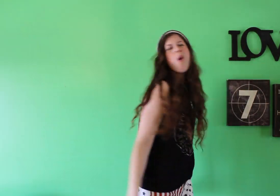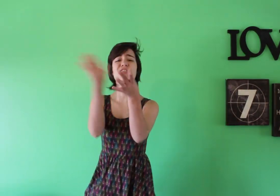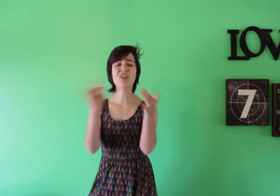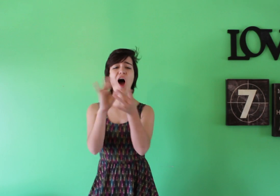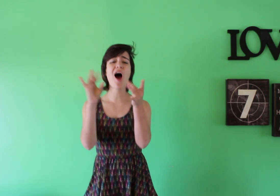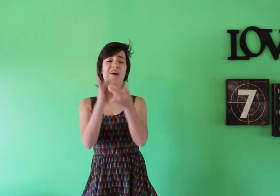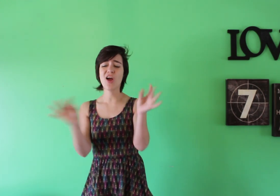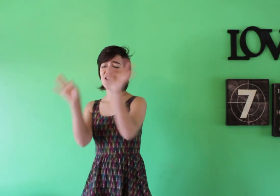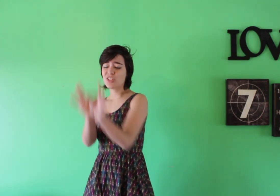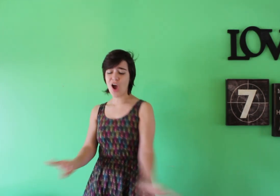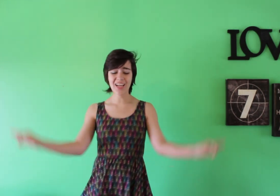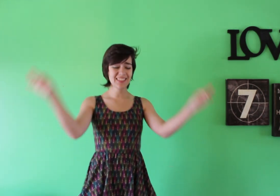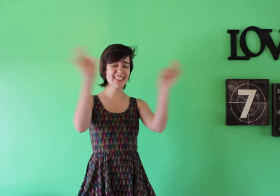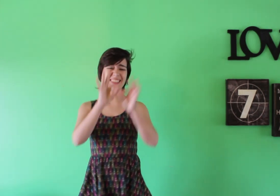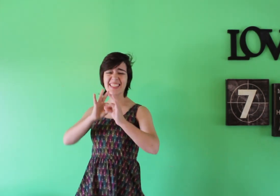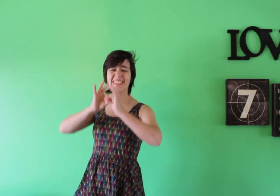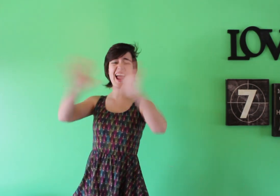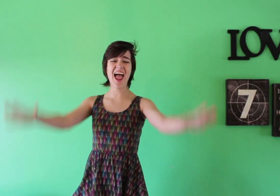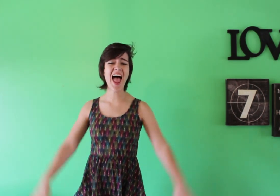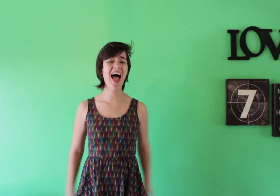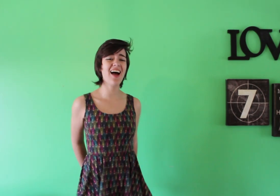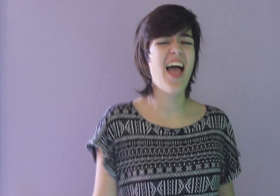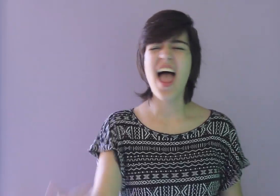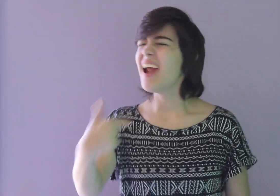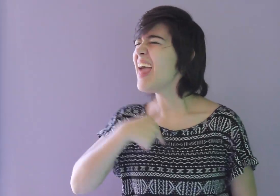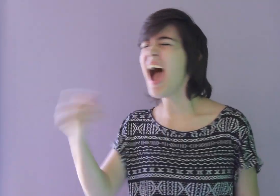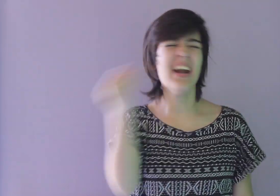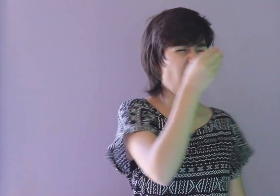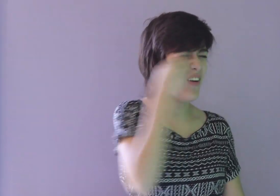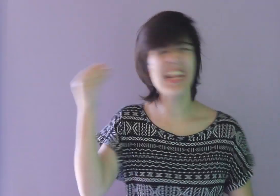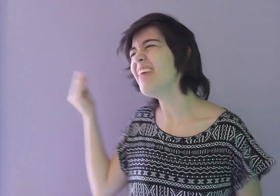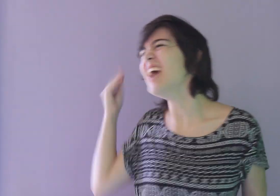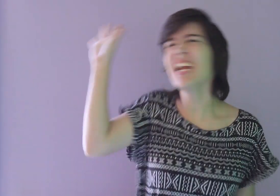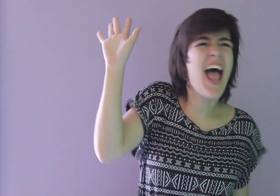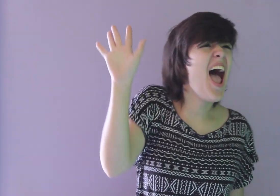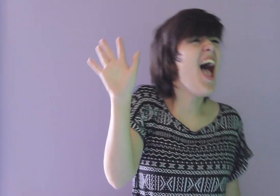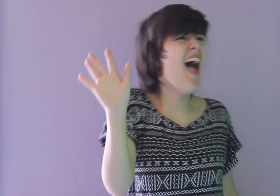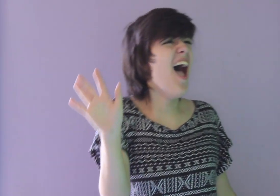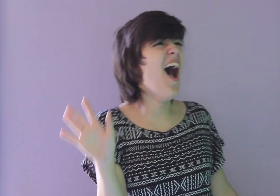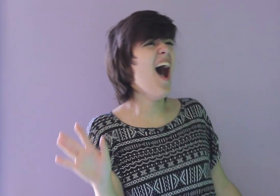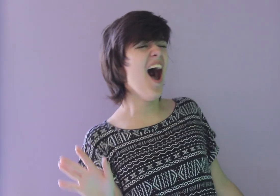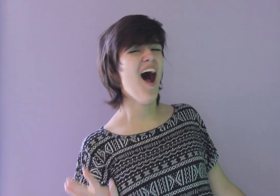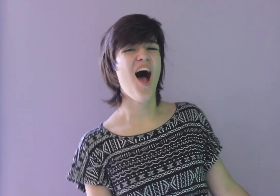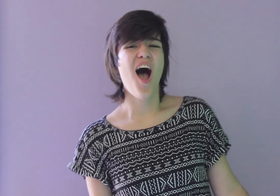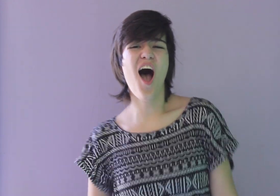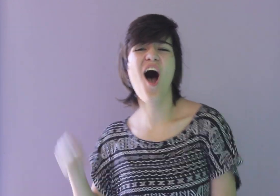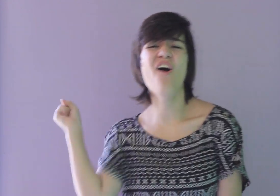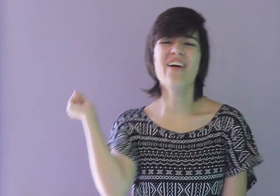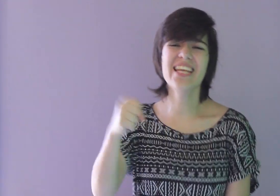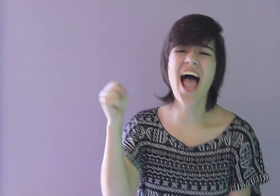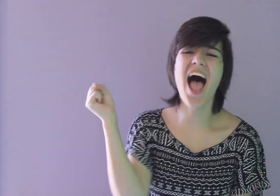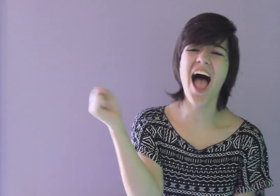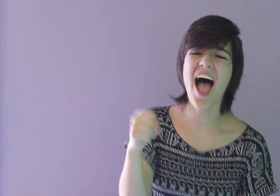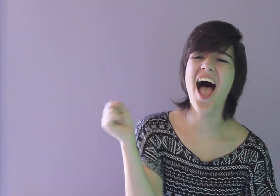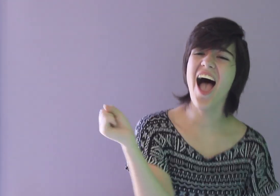Talk, talk turns into air and I don't even care, oh yeah